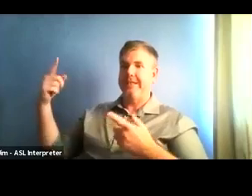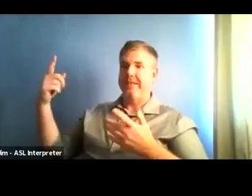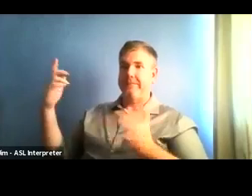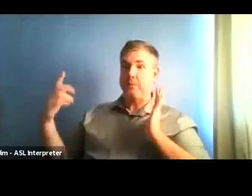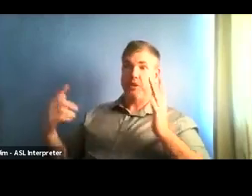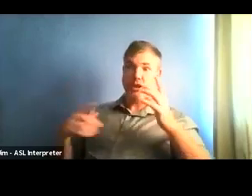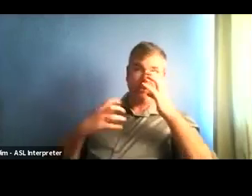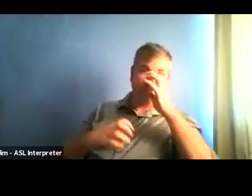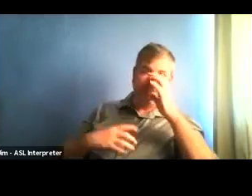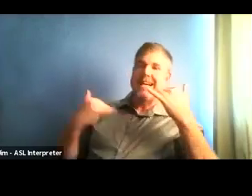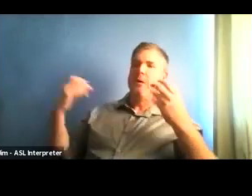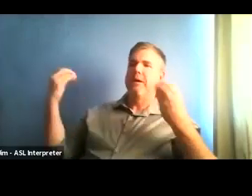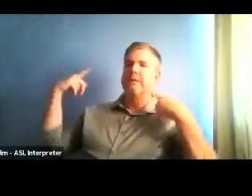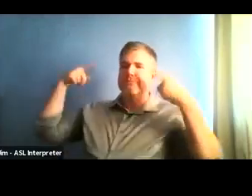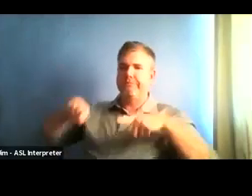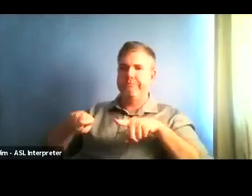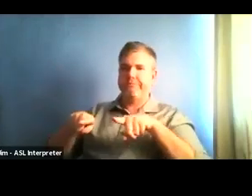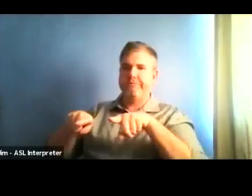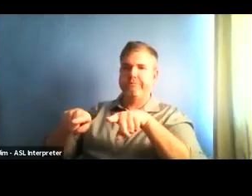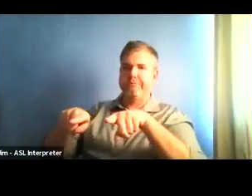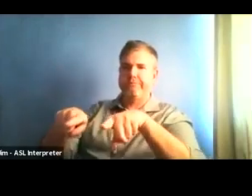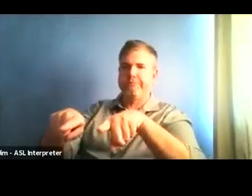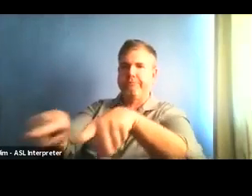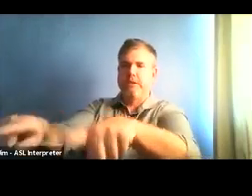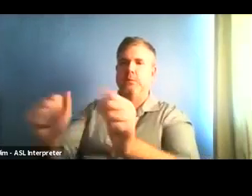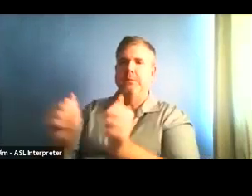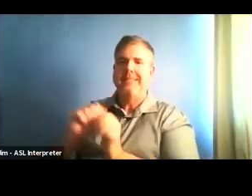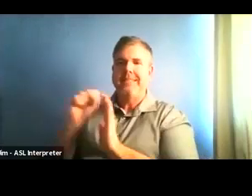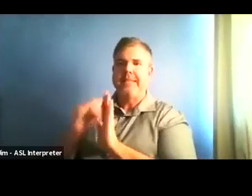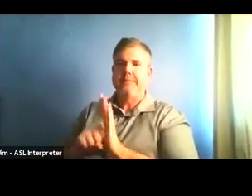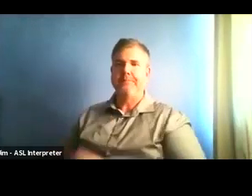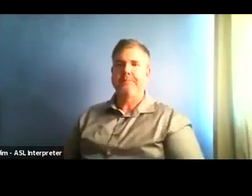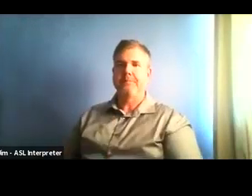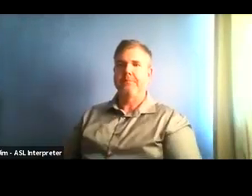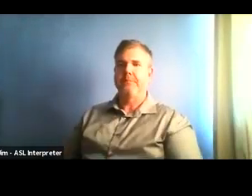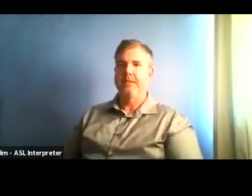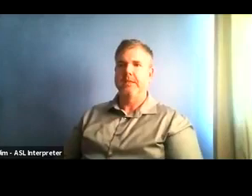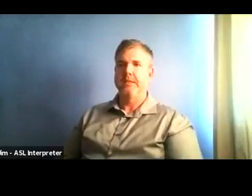had initially come out with the more restrictive order.